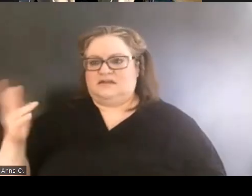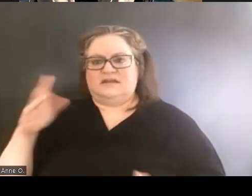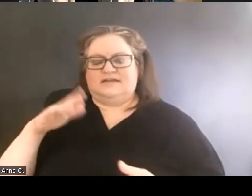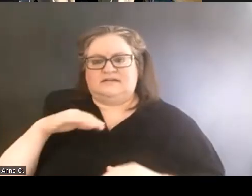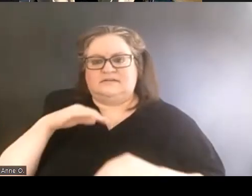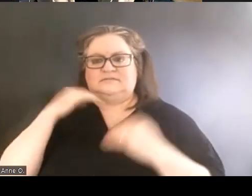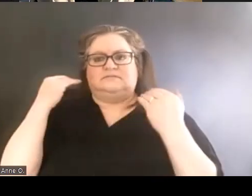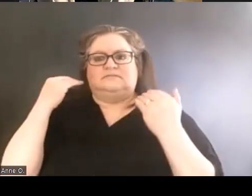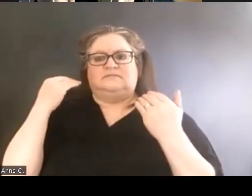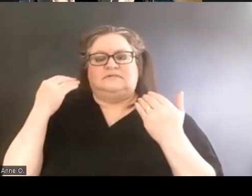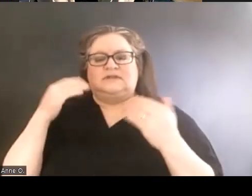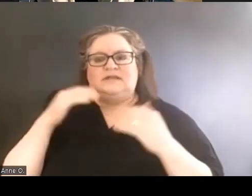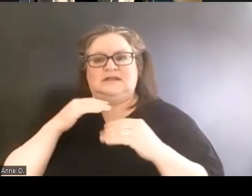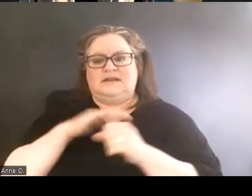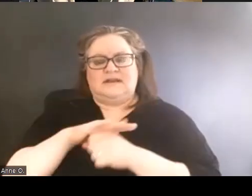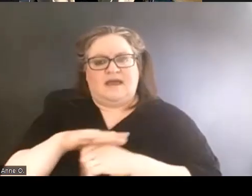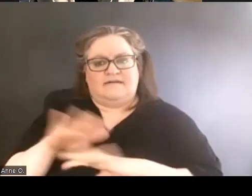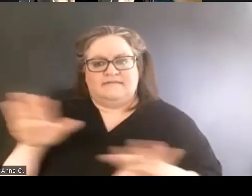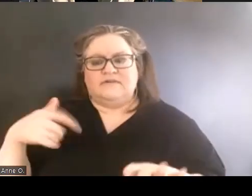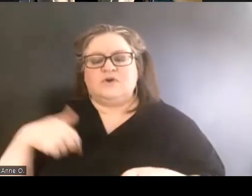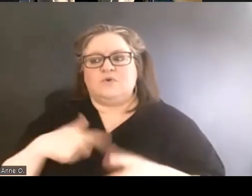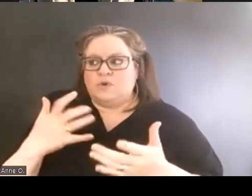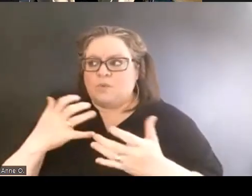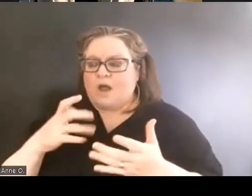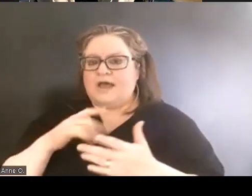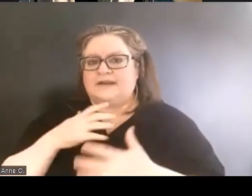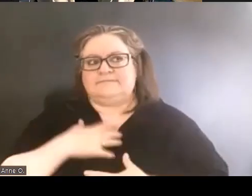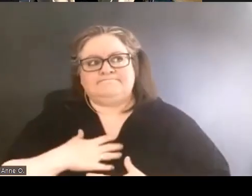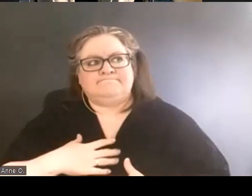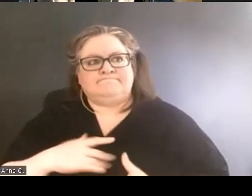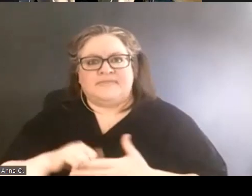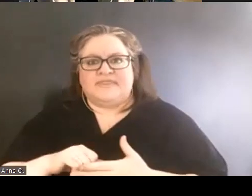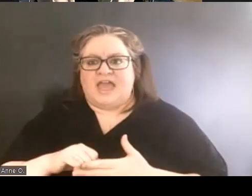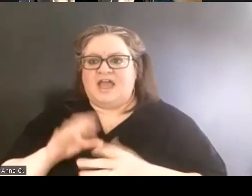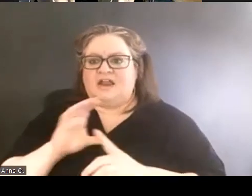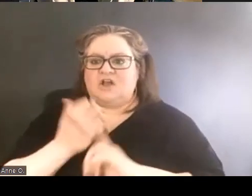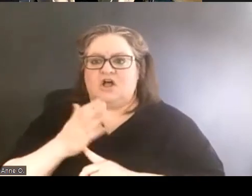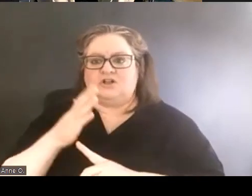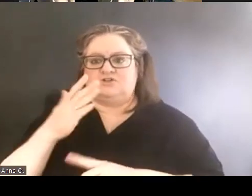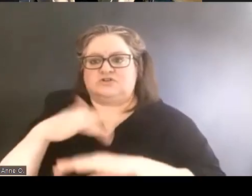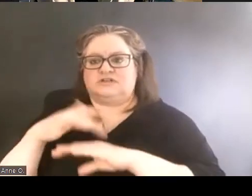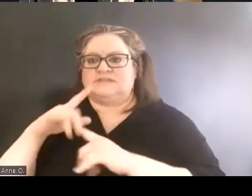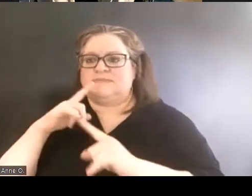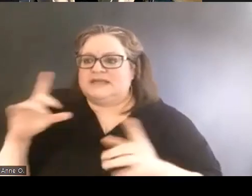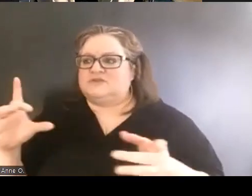We've been wanting and craving that cultural space to connect and to organize and